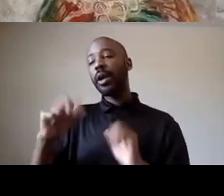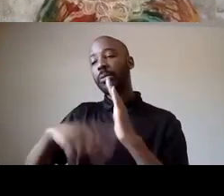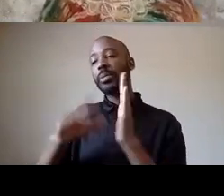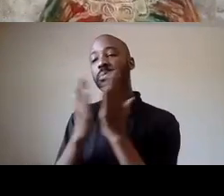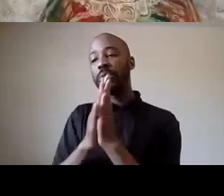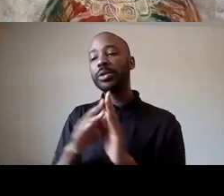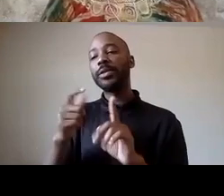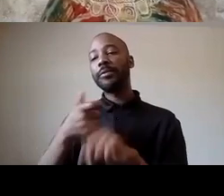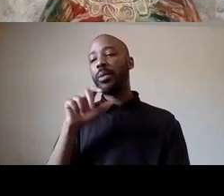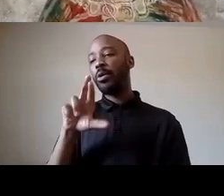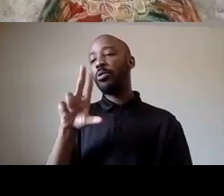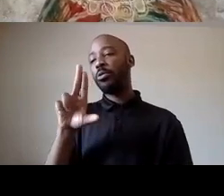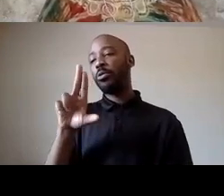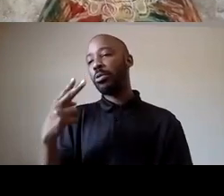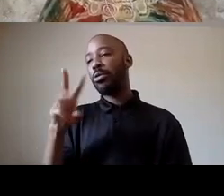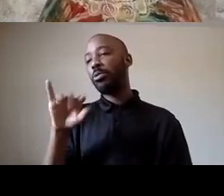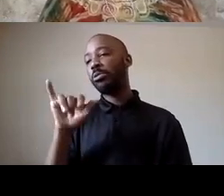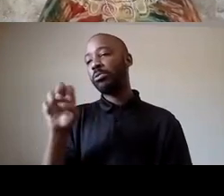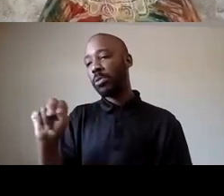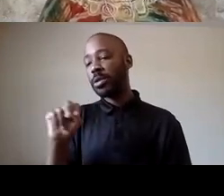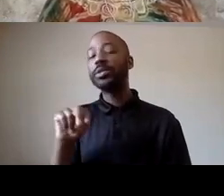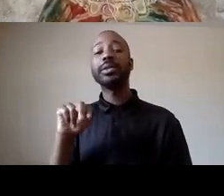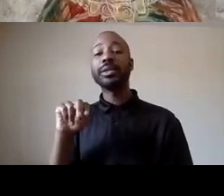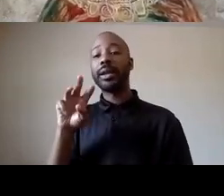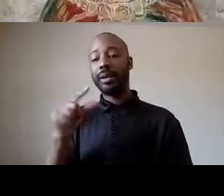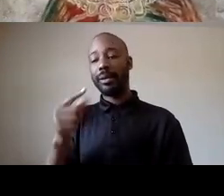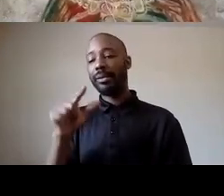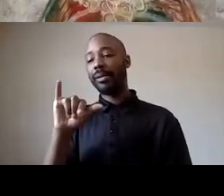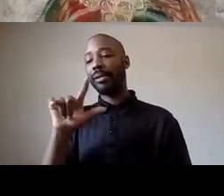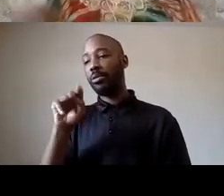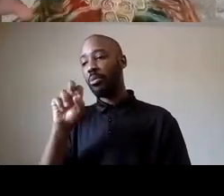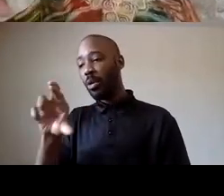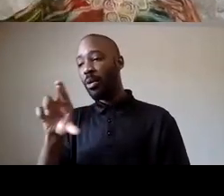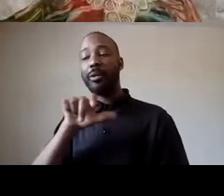works by people like khalil jabron muhammad out of harvard um